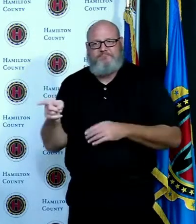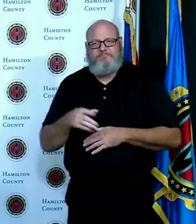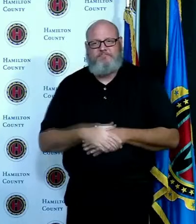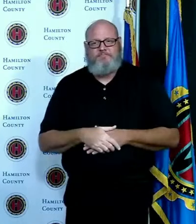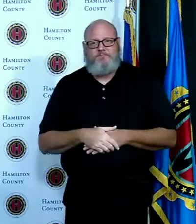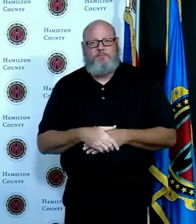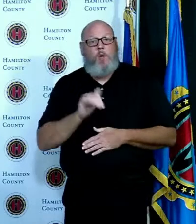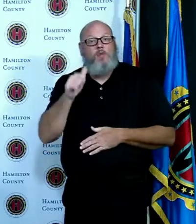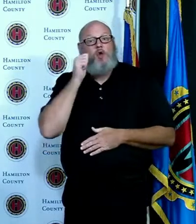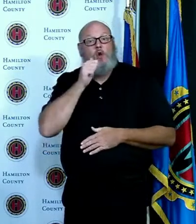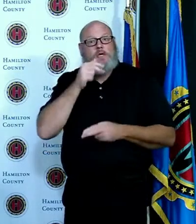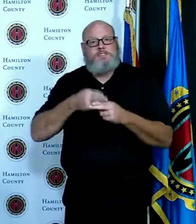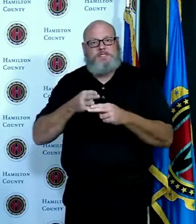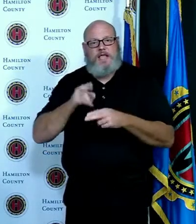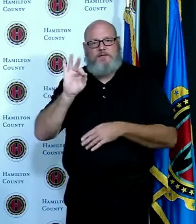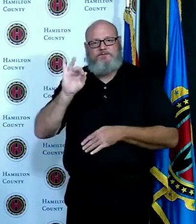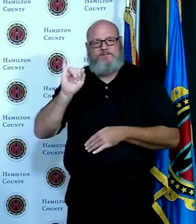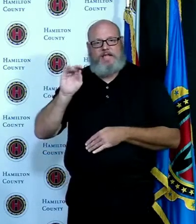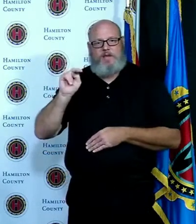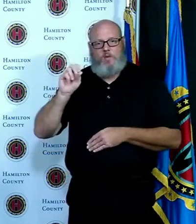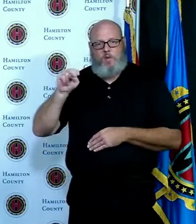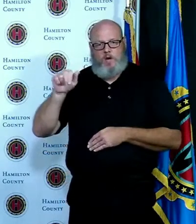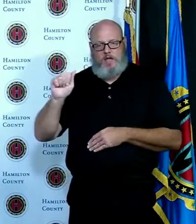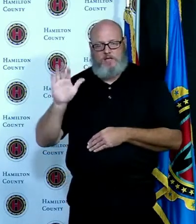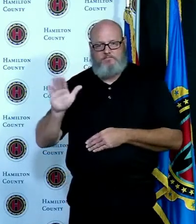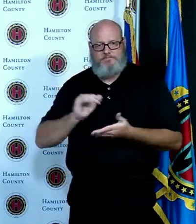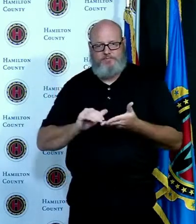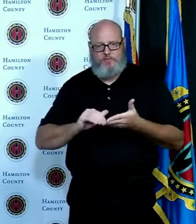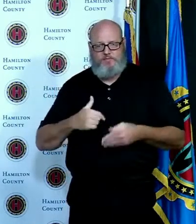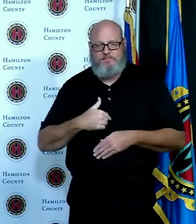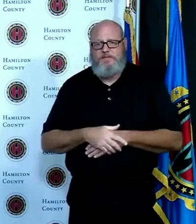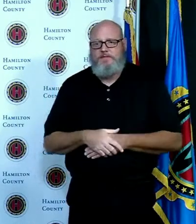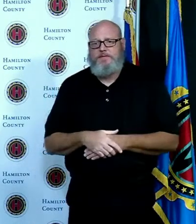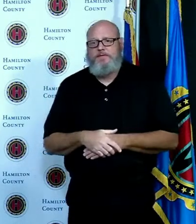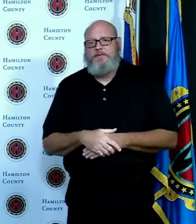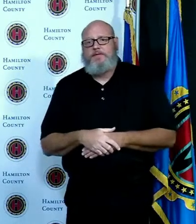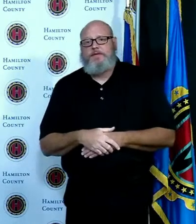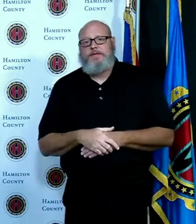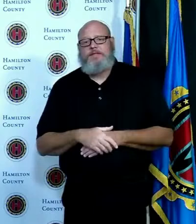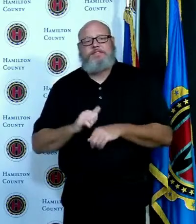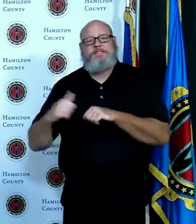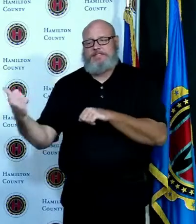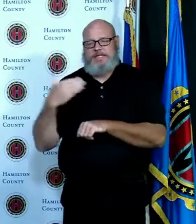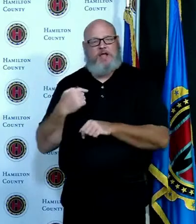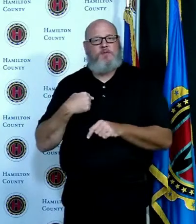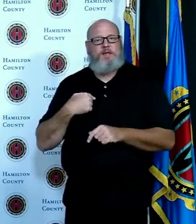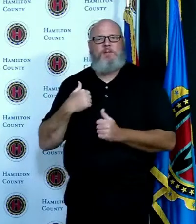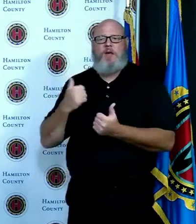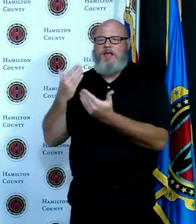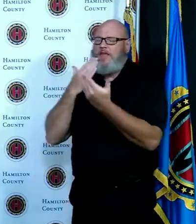important election coming up and we all need to exercise our right our privilege to vote it's so